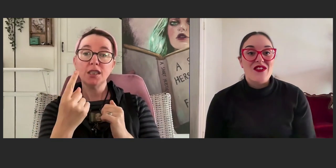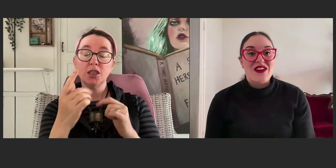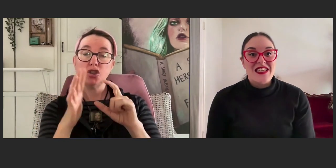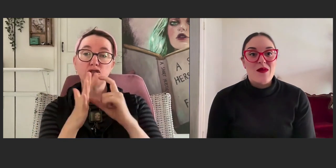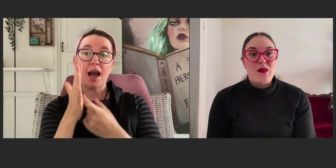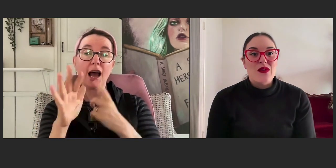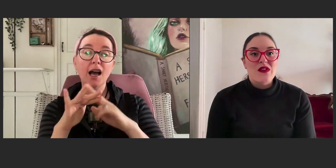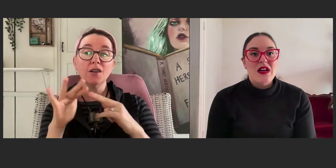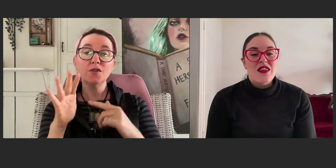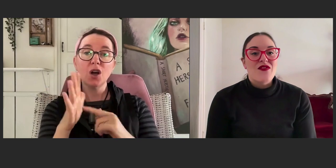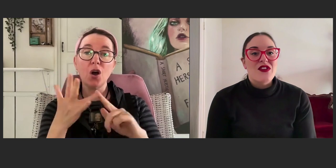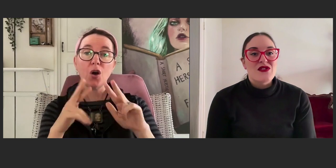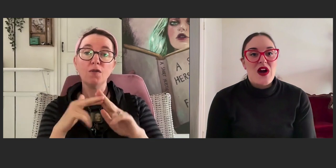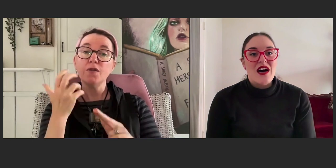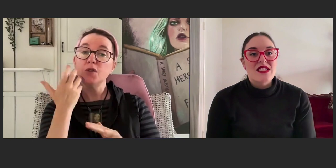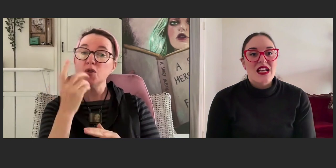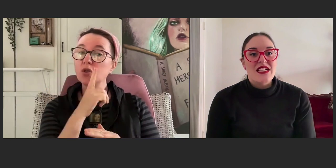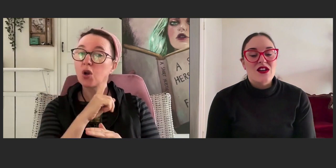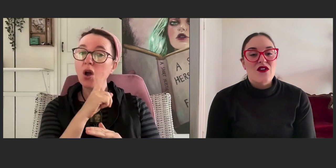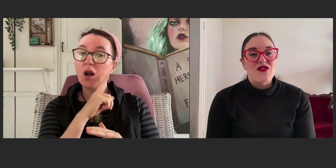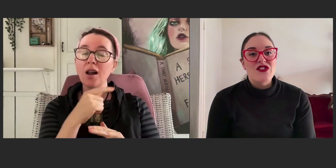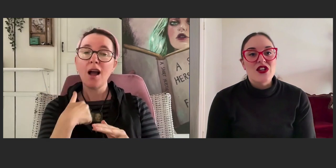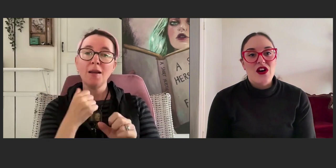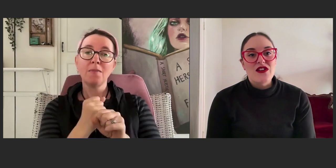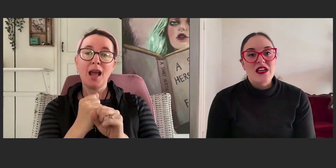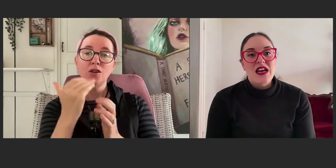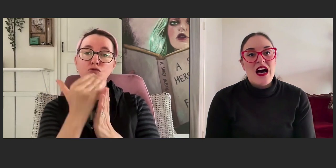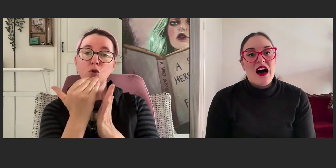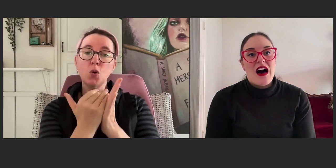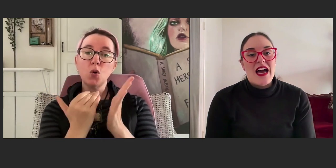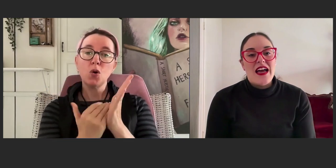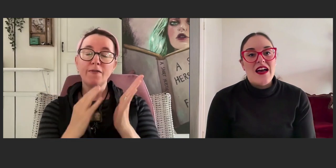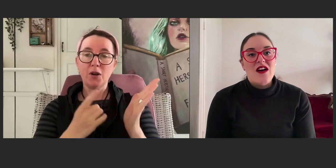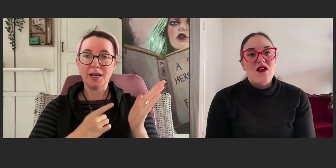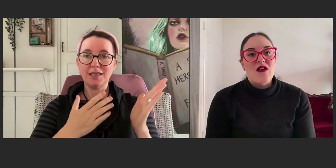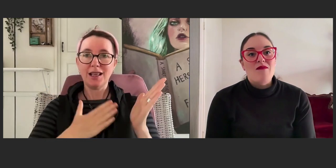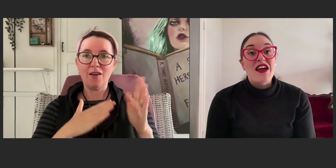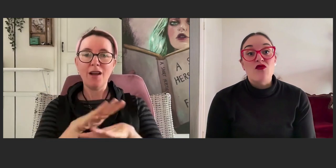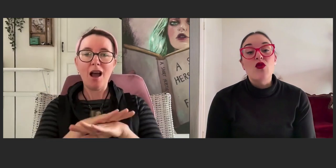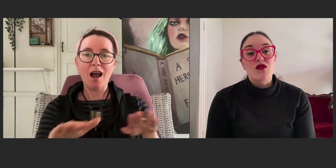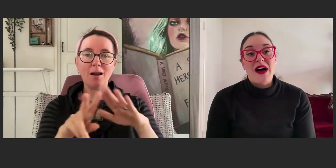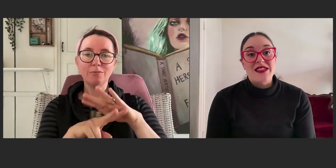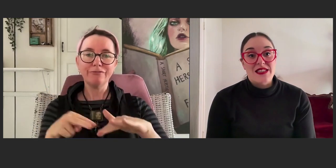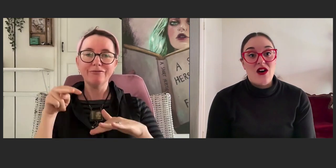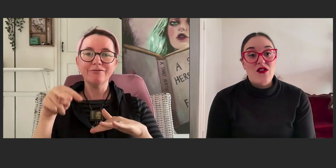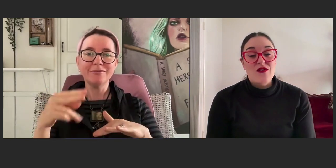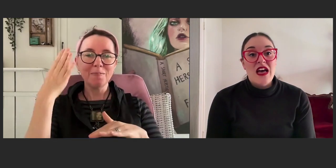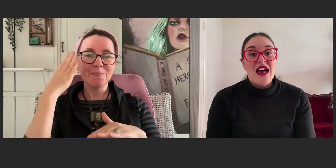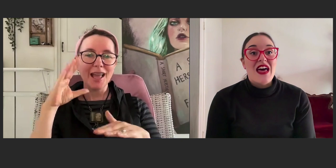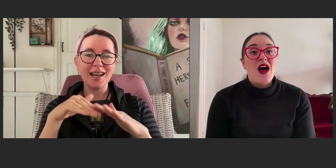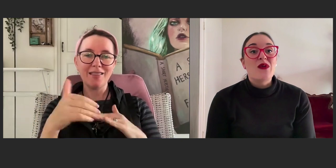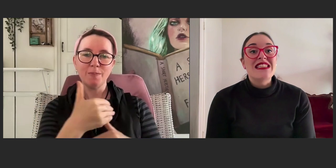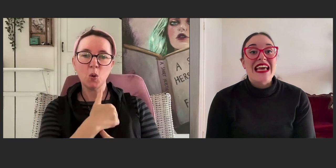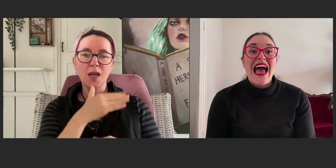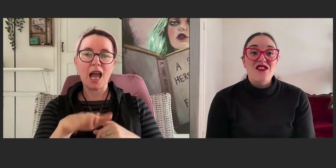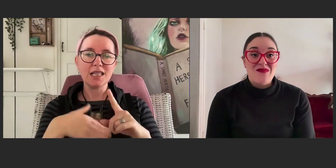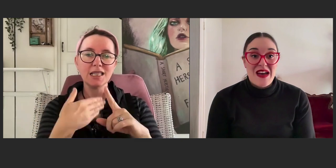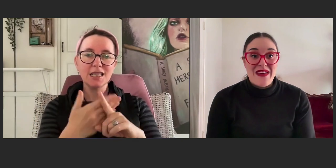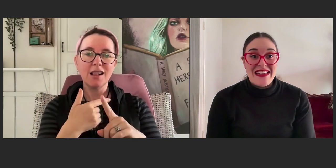For example, the first draft that I did of "Future Girl," I made a rule for myself that I wouldn't get outta my bed